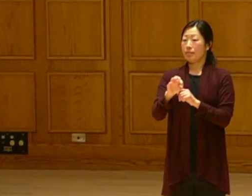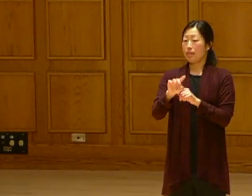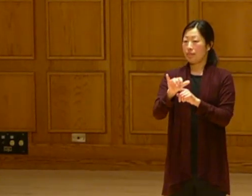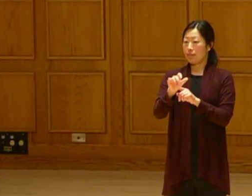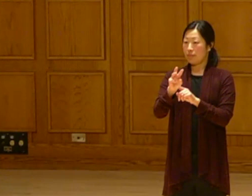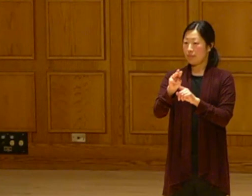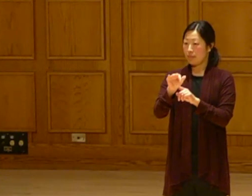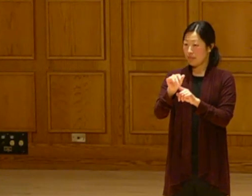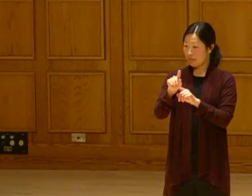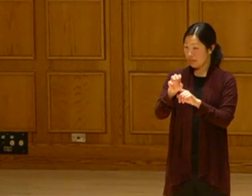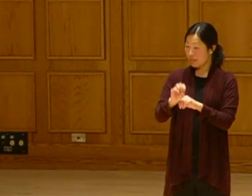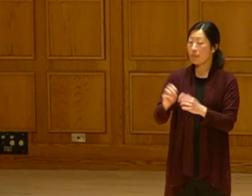With climate chaos we have unpredictable growing seasons.